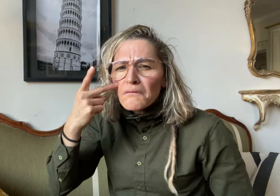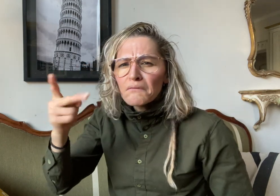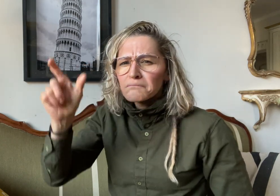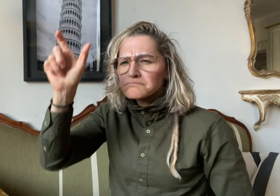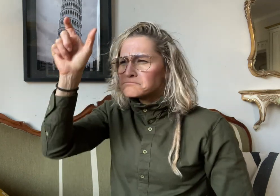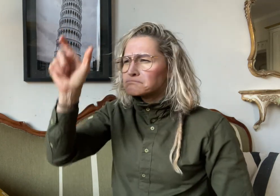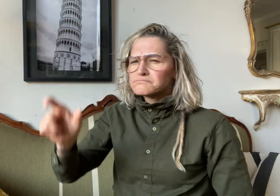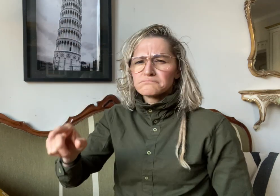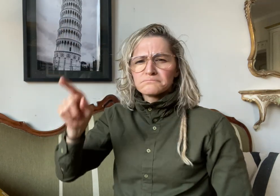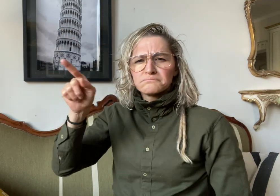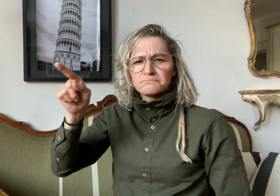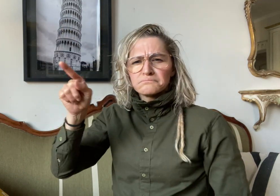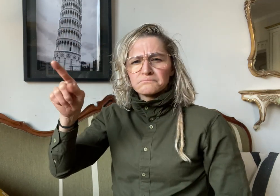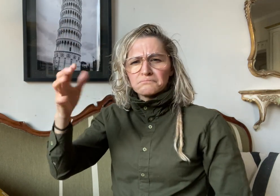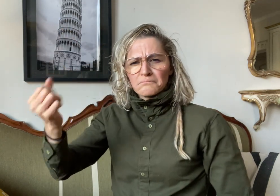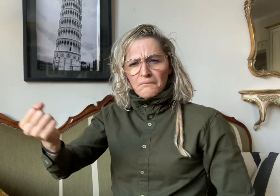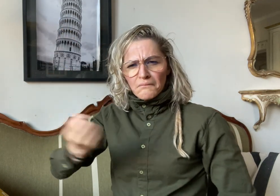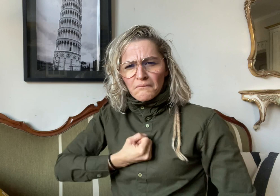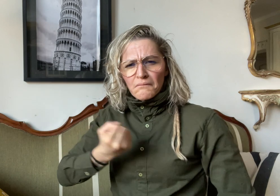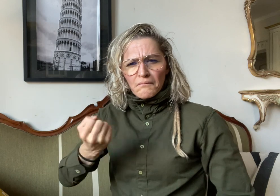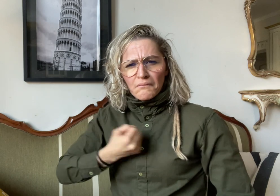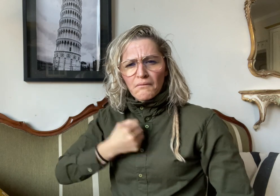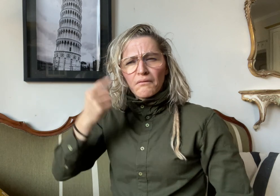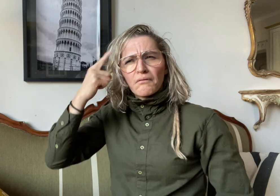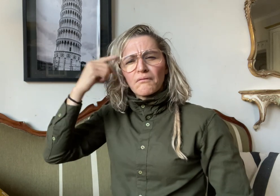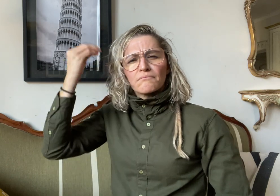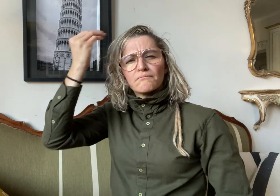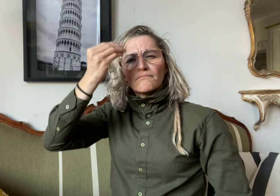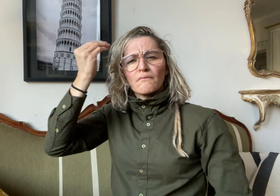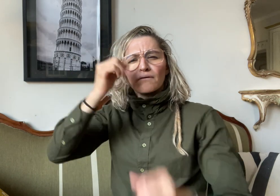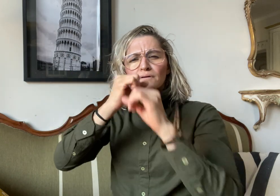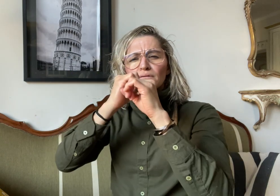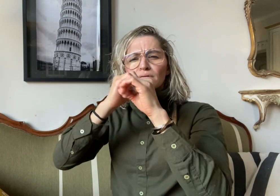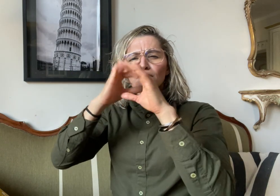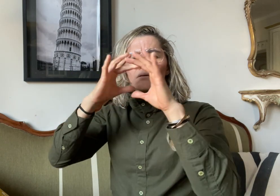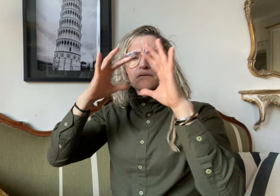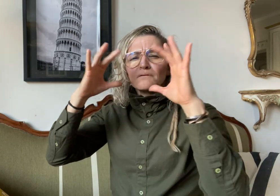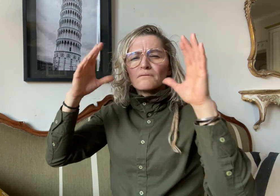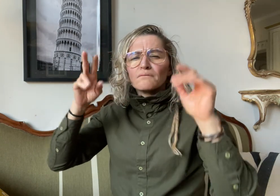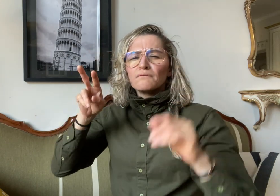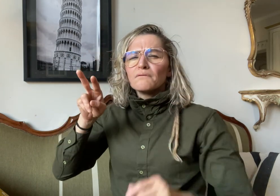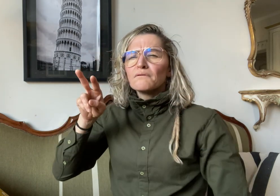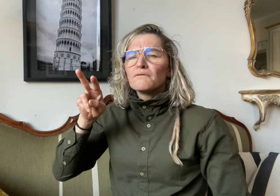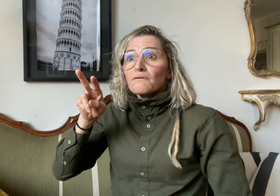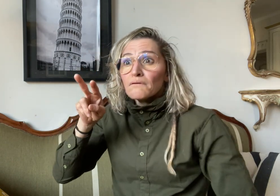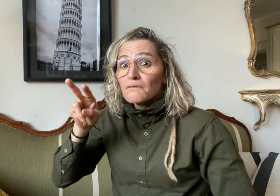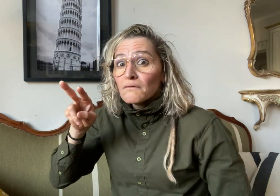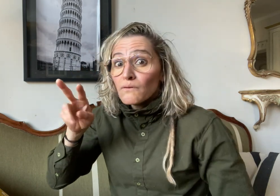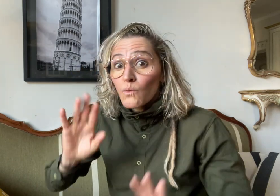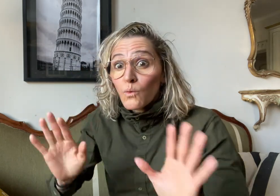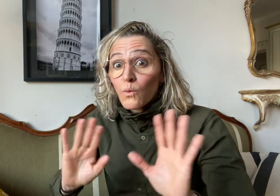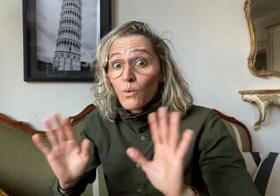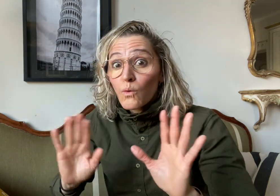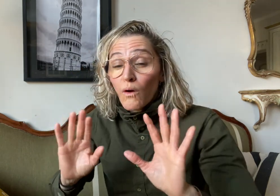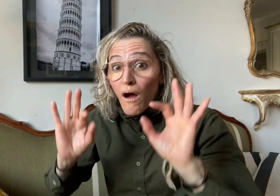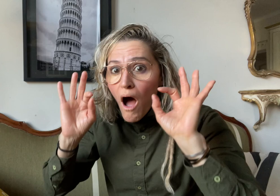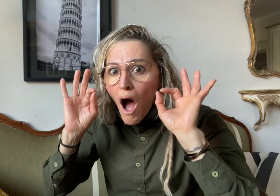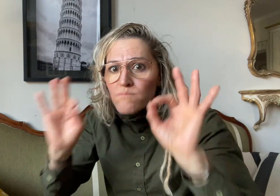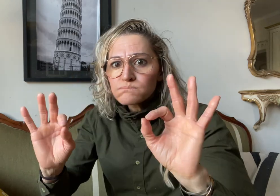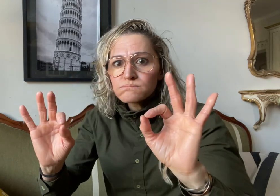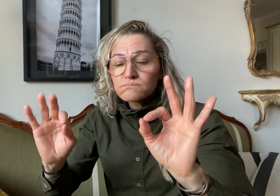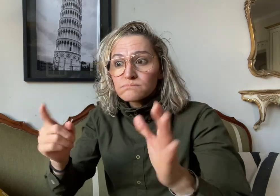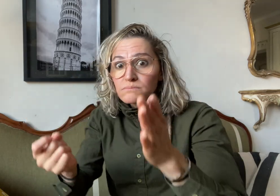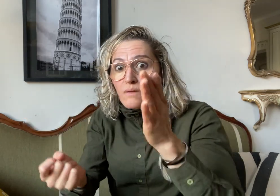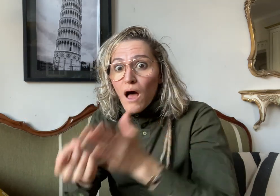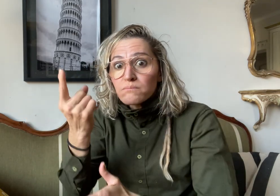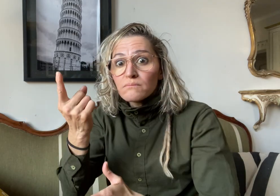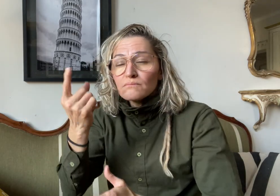someone was hitting their chest, then when they realized what